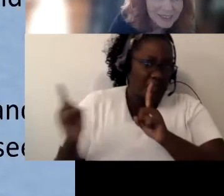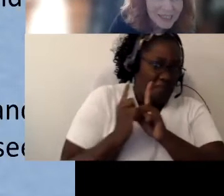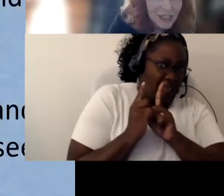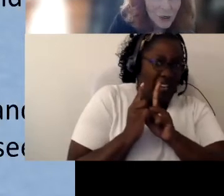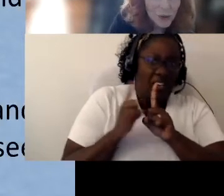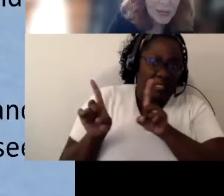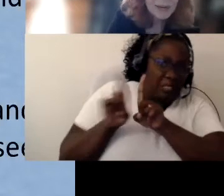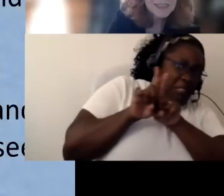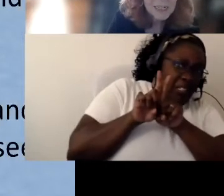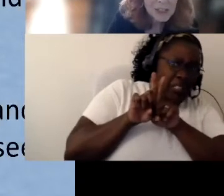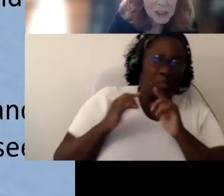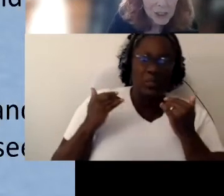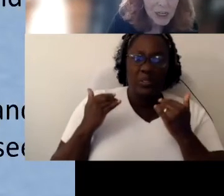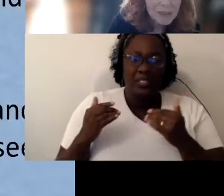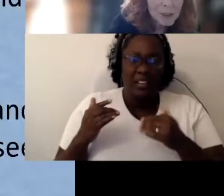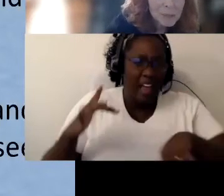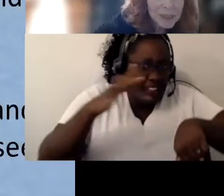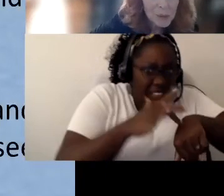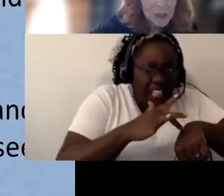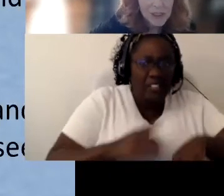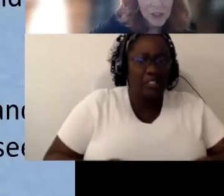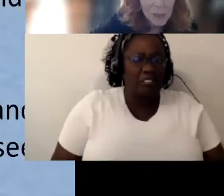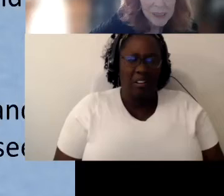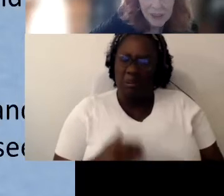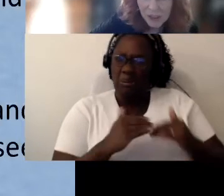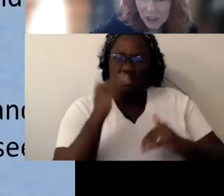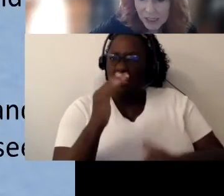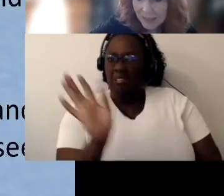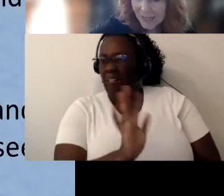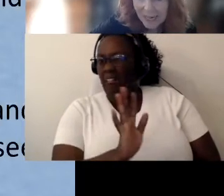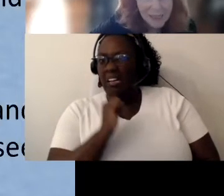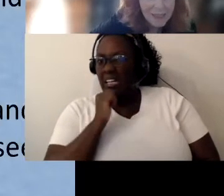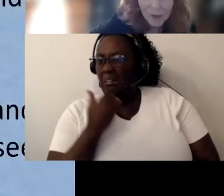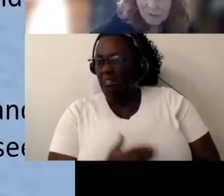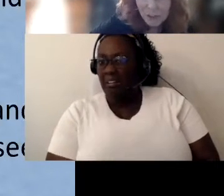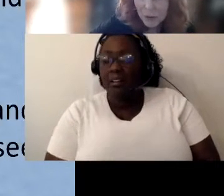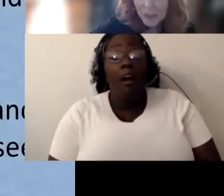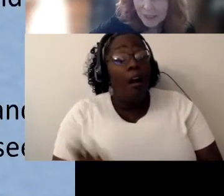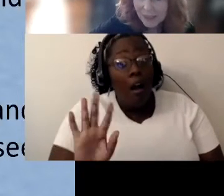child or they have to touch the child too much Well, here's our research now saying you have to do it